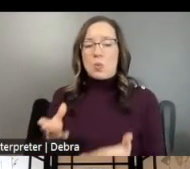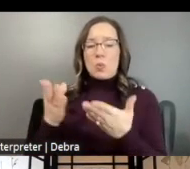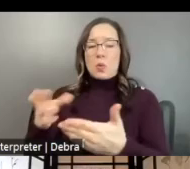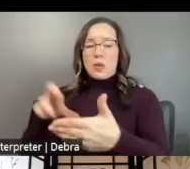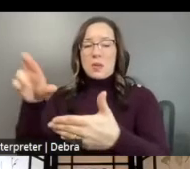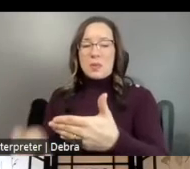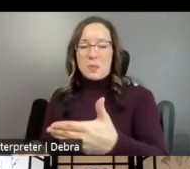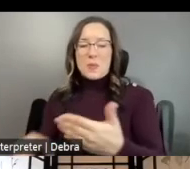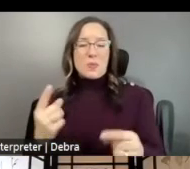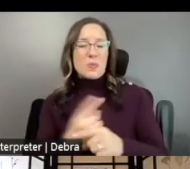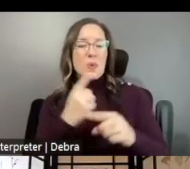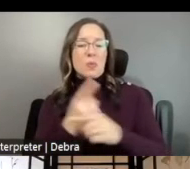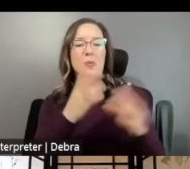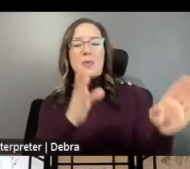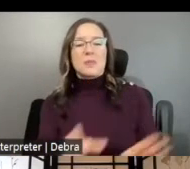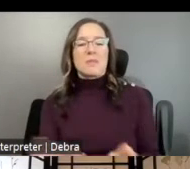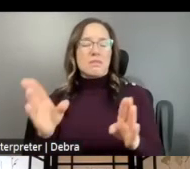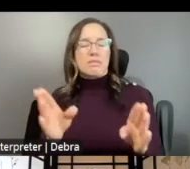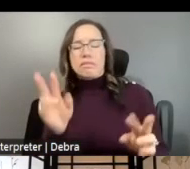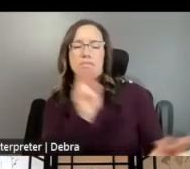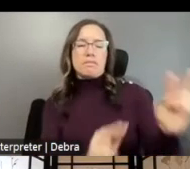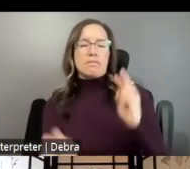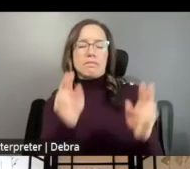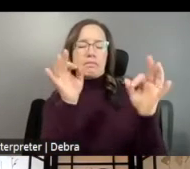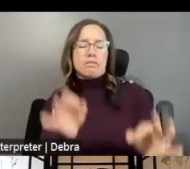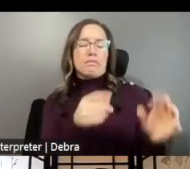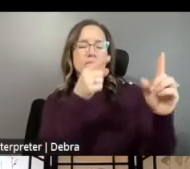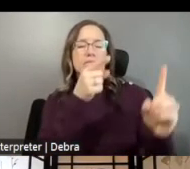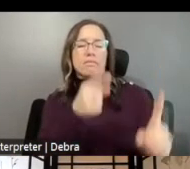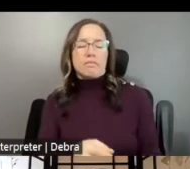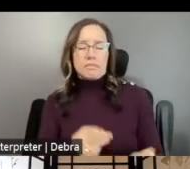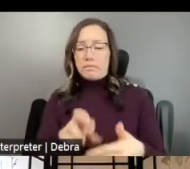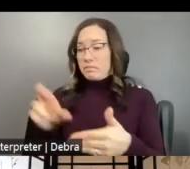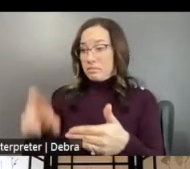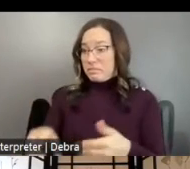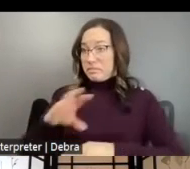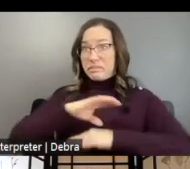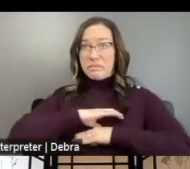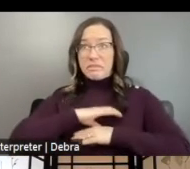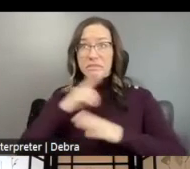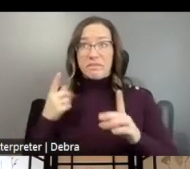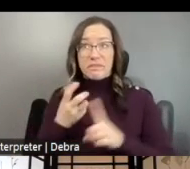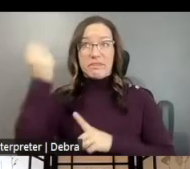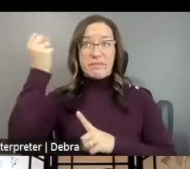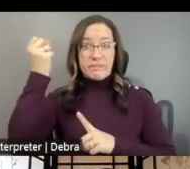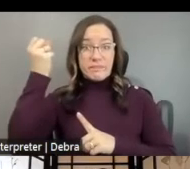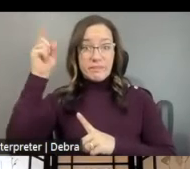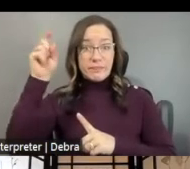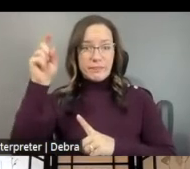THE APPROPRIATE PLAN TO DETERMINE IF THOSE GOALS OR OUTCOMES ARE MET. THIS INCLUDES, IF RELEVANT,